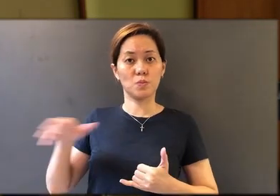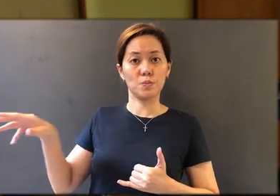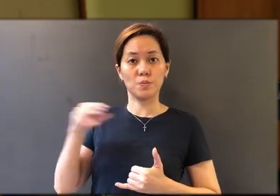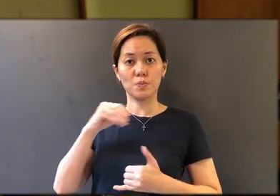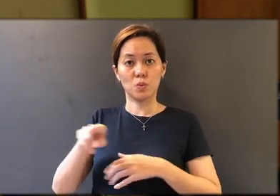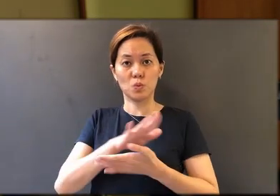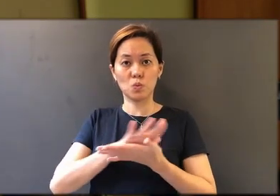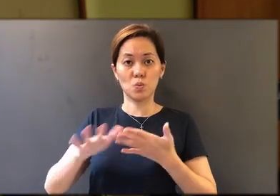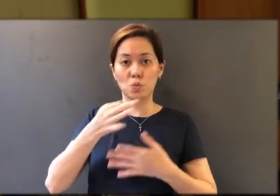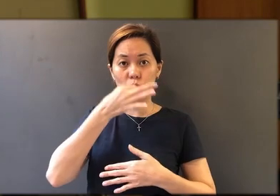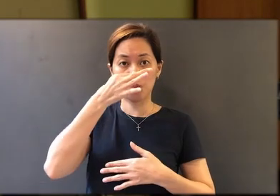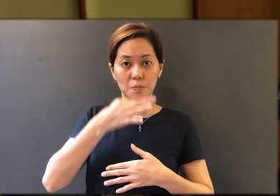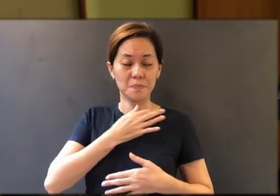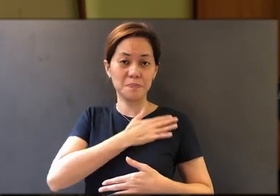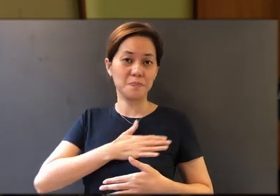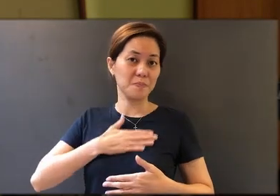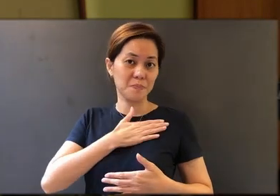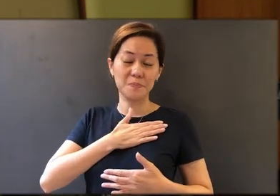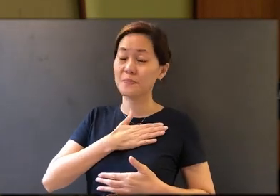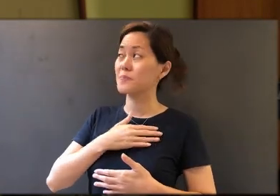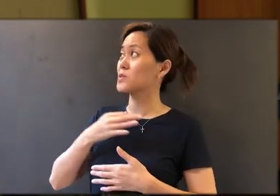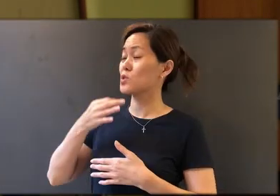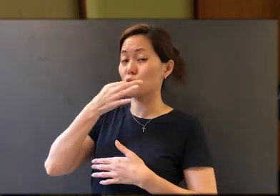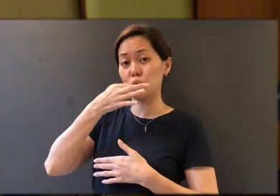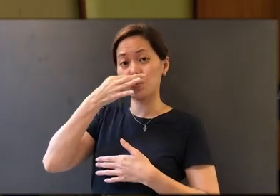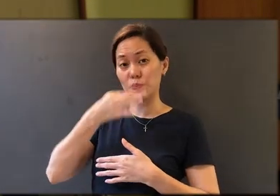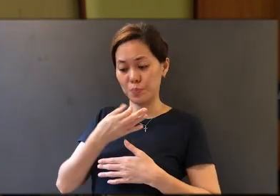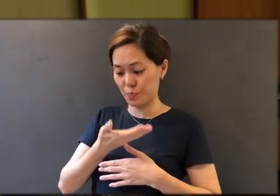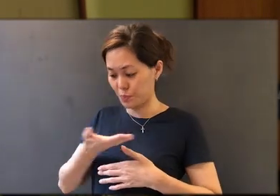Communion, so please have your Communion elements ready.